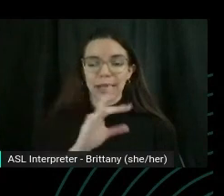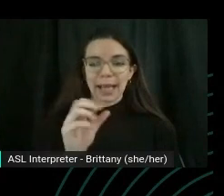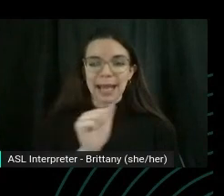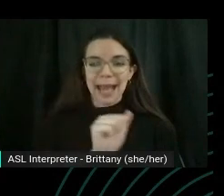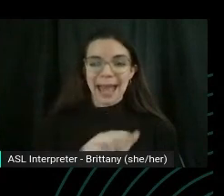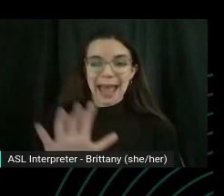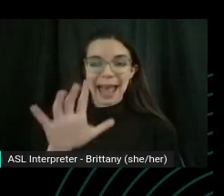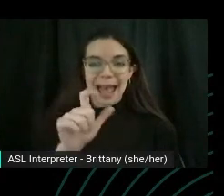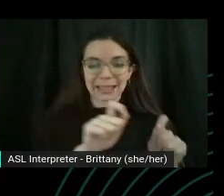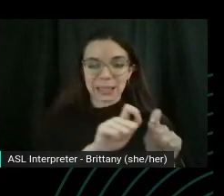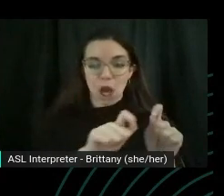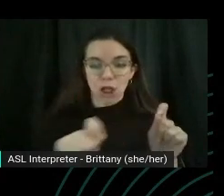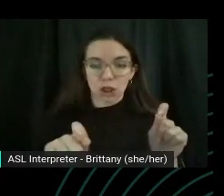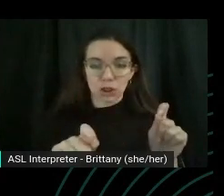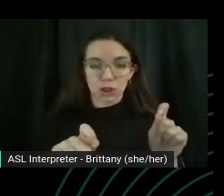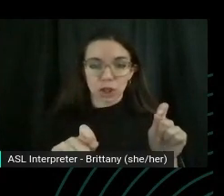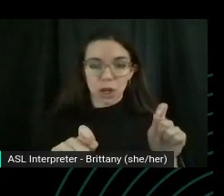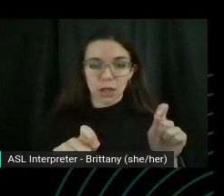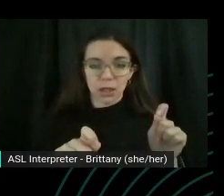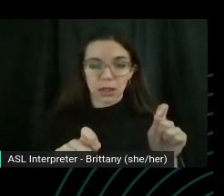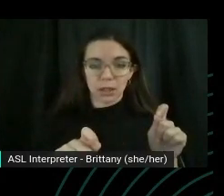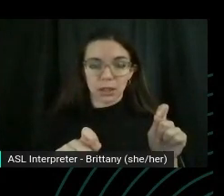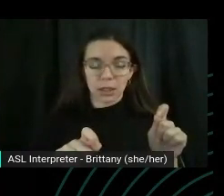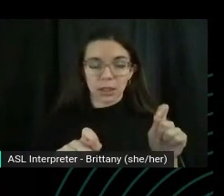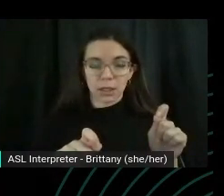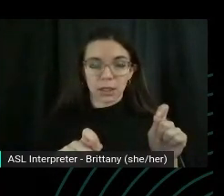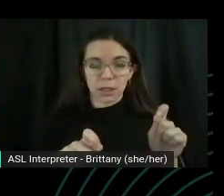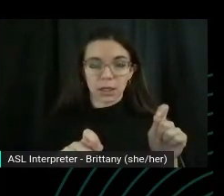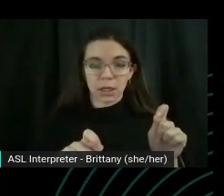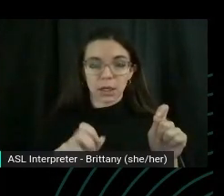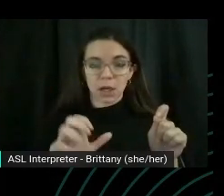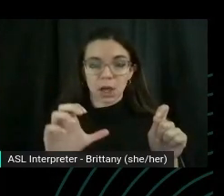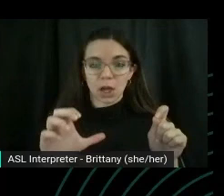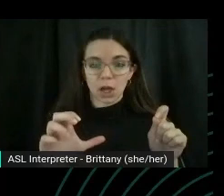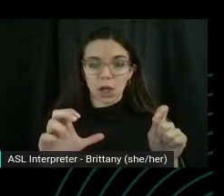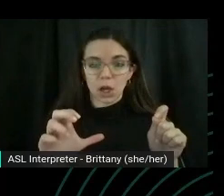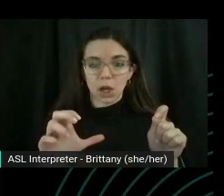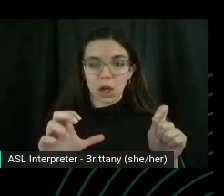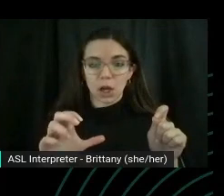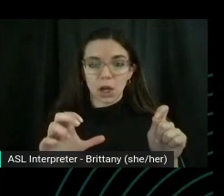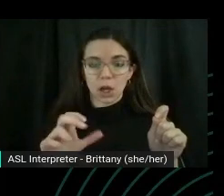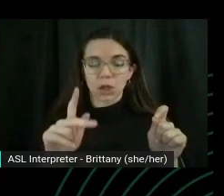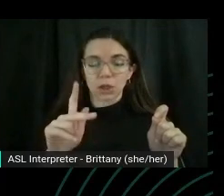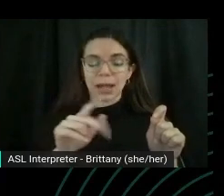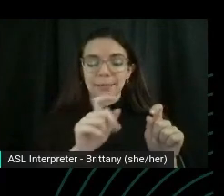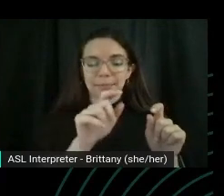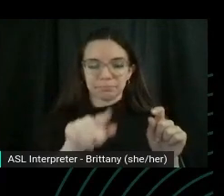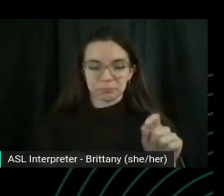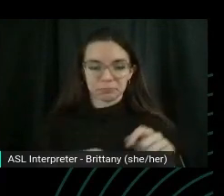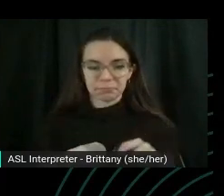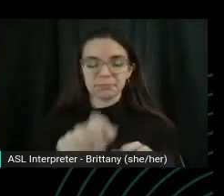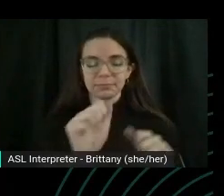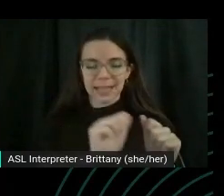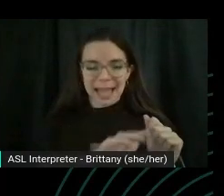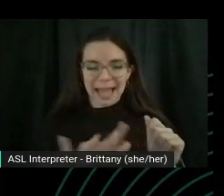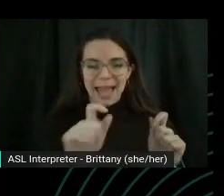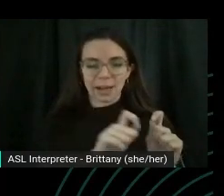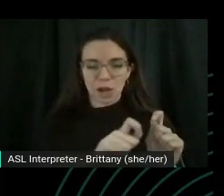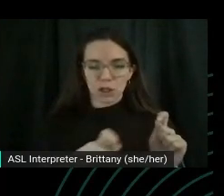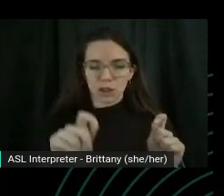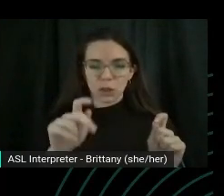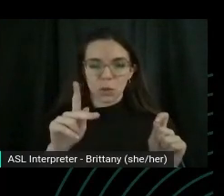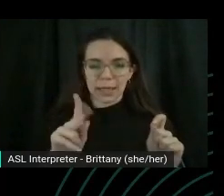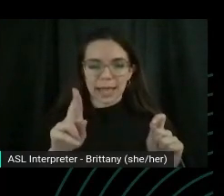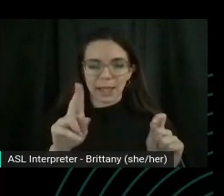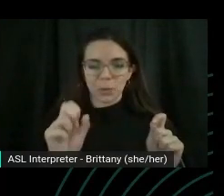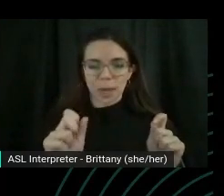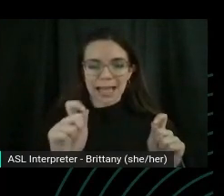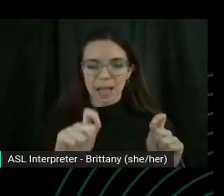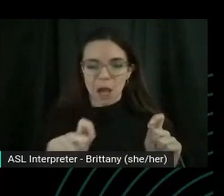Coos, underscore kitchen, that at underscore KU s underscore kitchen